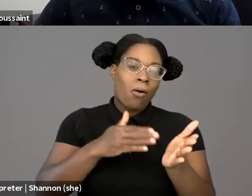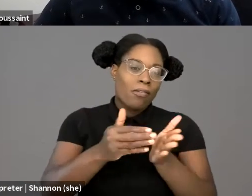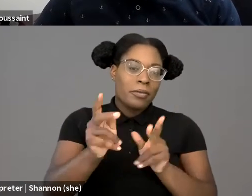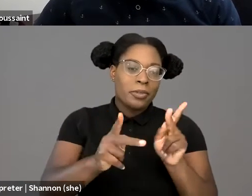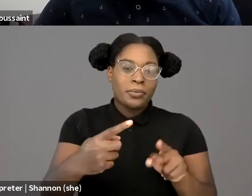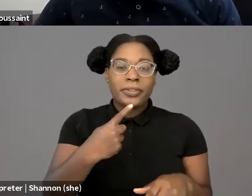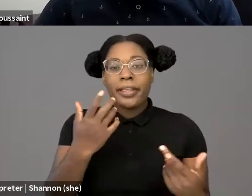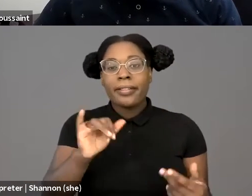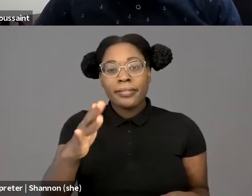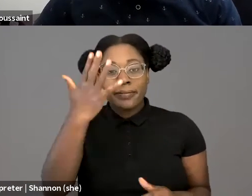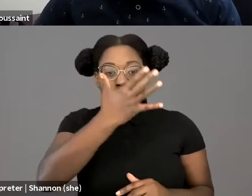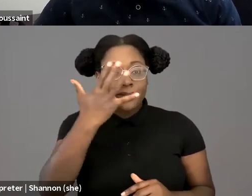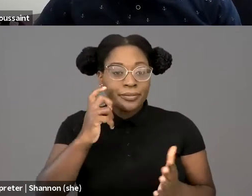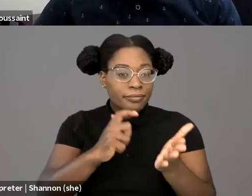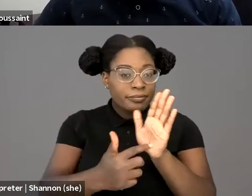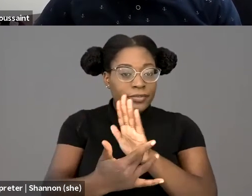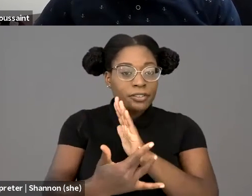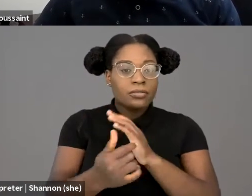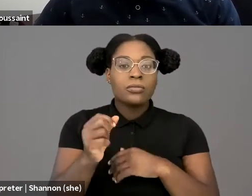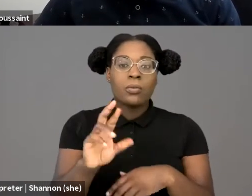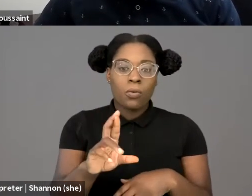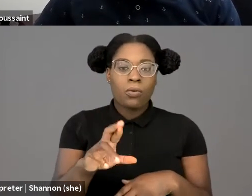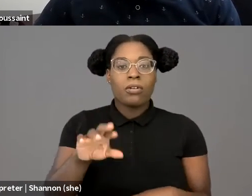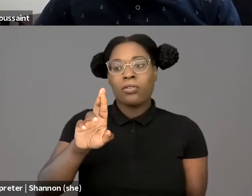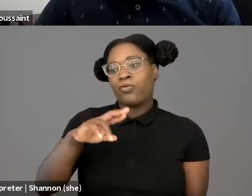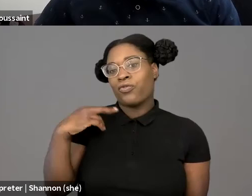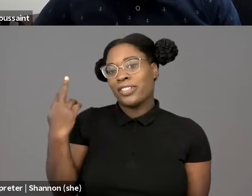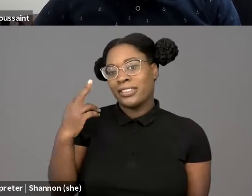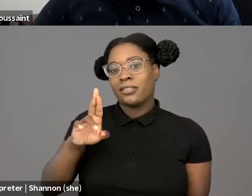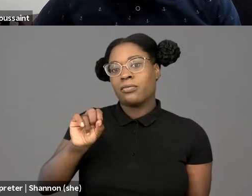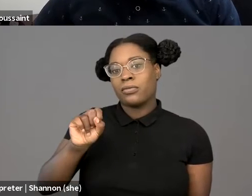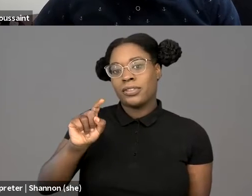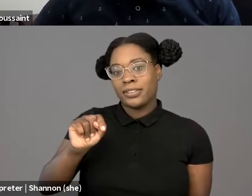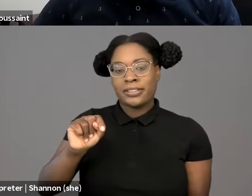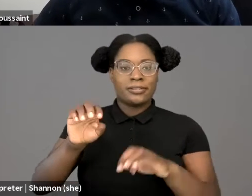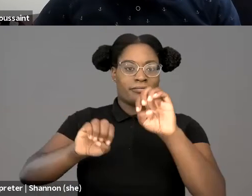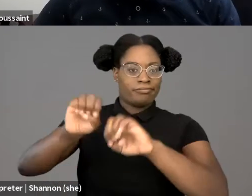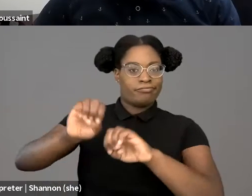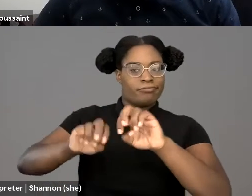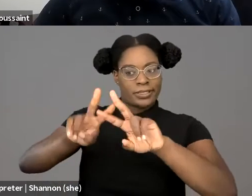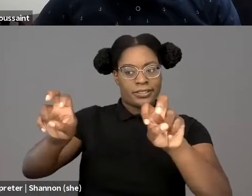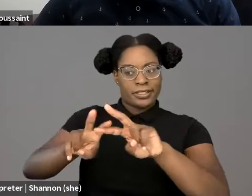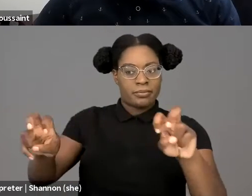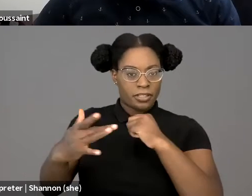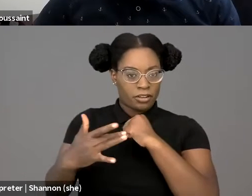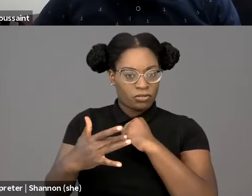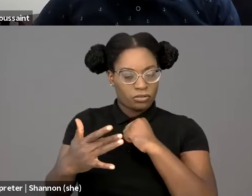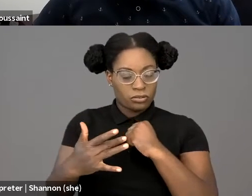or risk assessment algorithms. And, you know, I concede that point. Let's be honest, the current state of technology